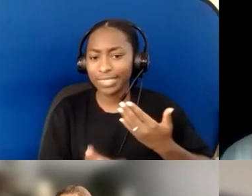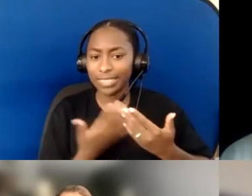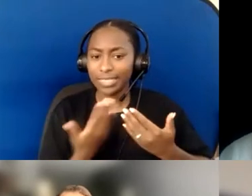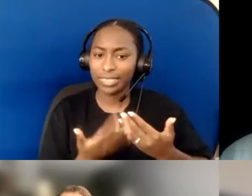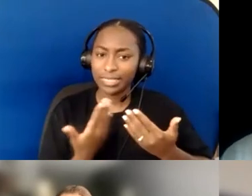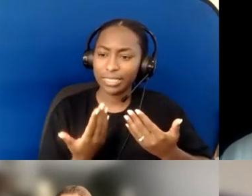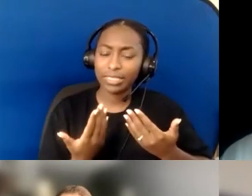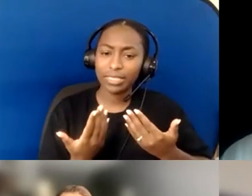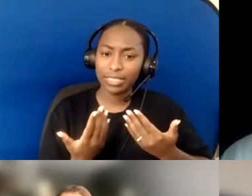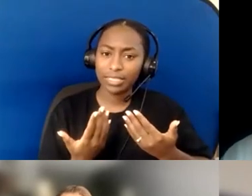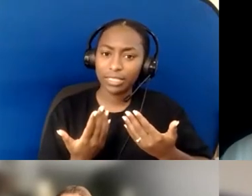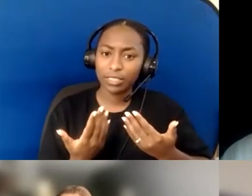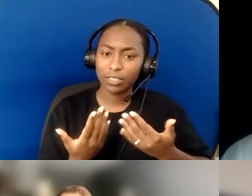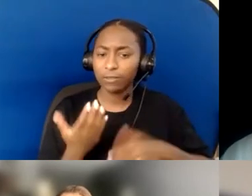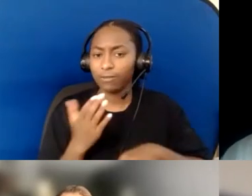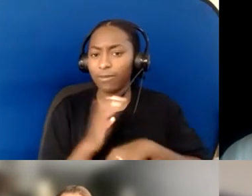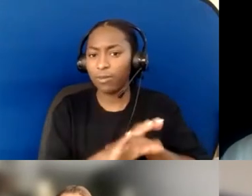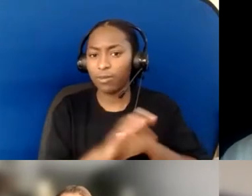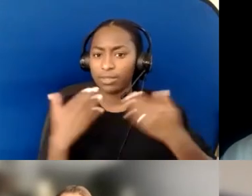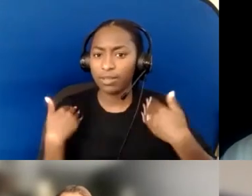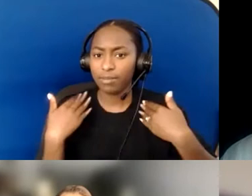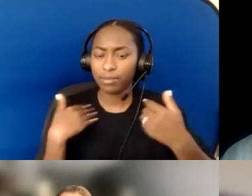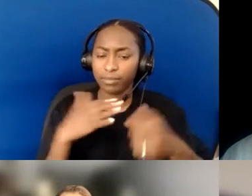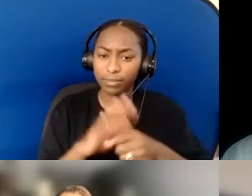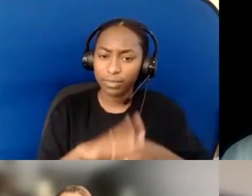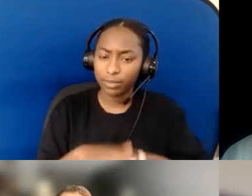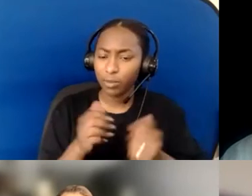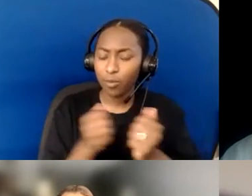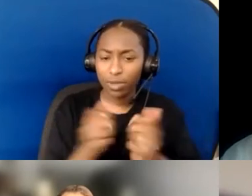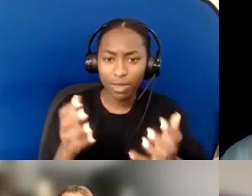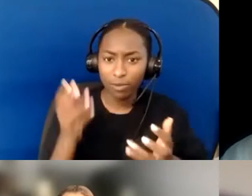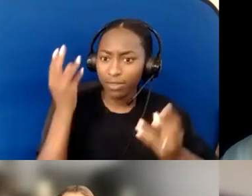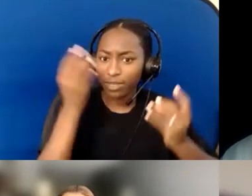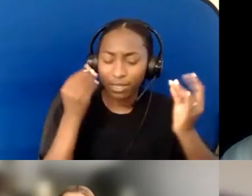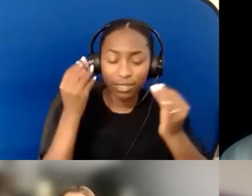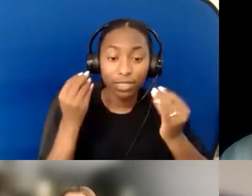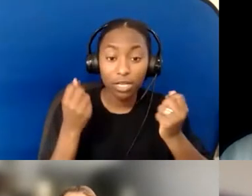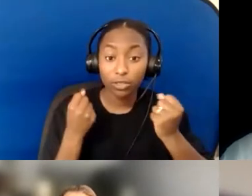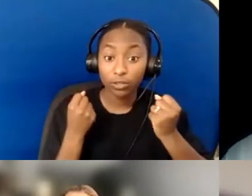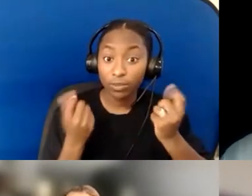because so much of our behavior is, in a sense, habitual.